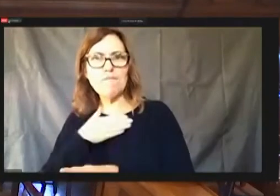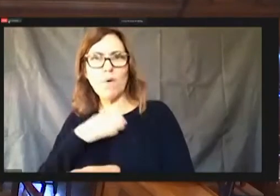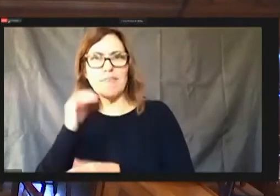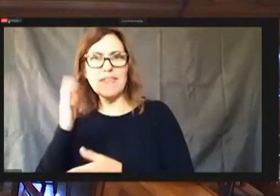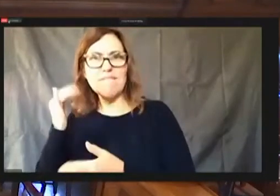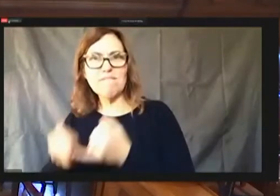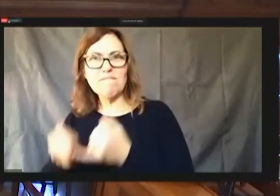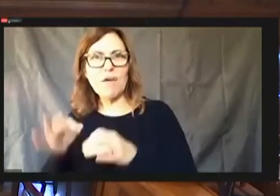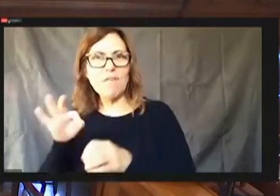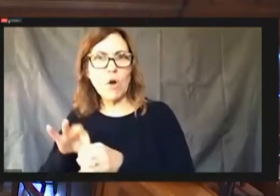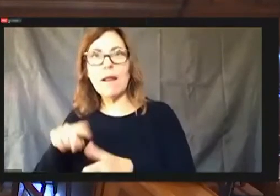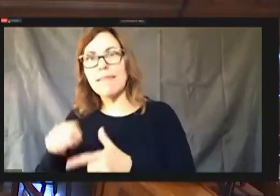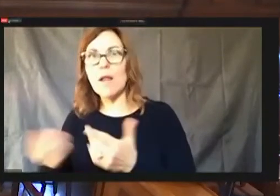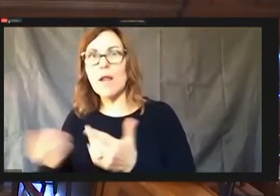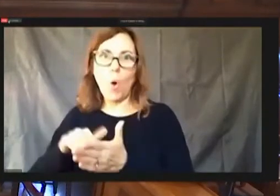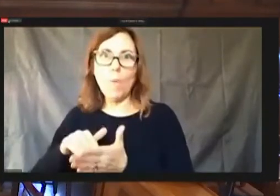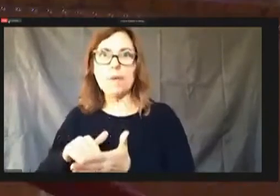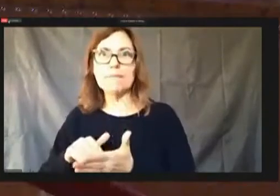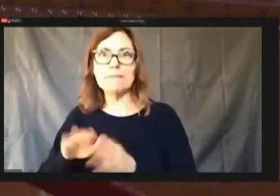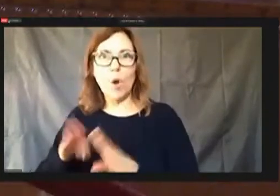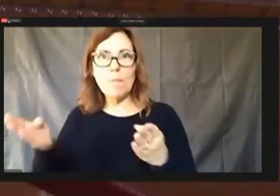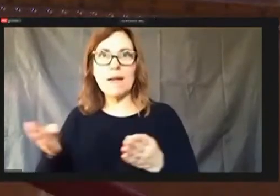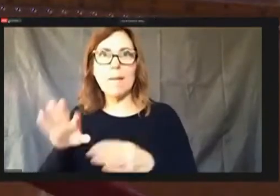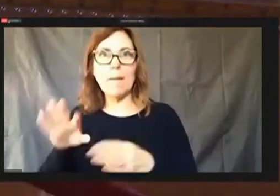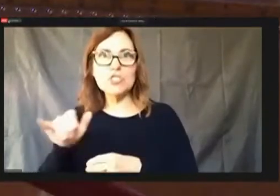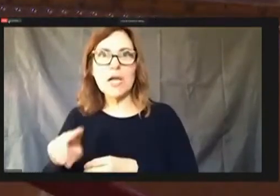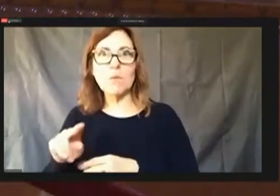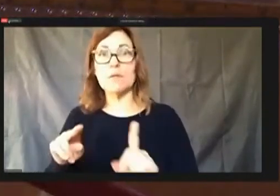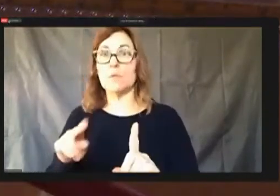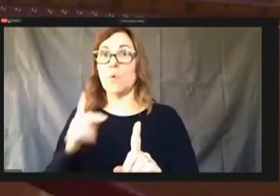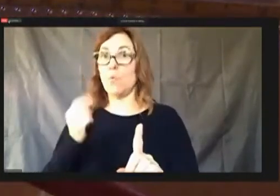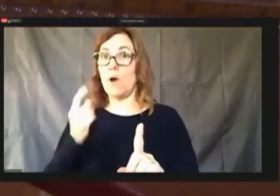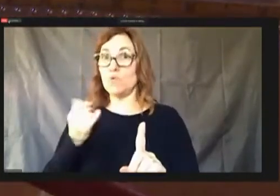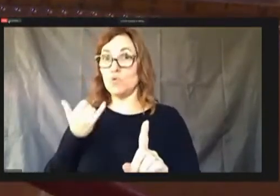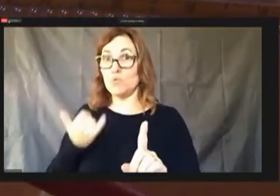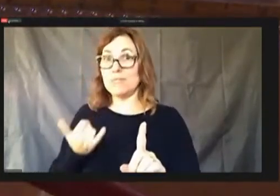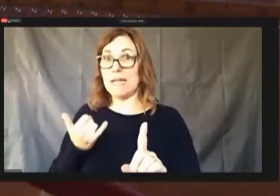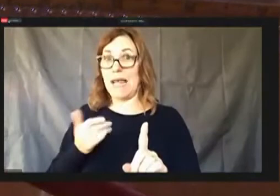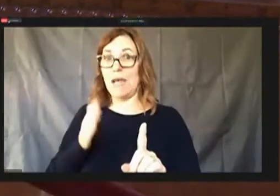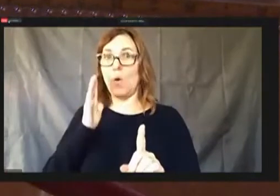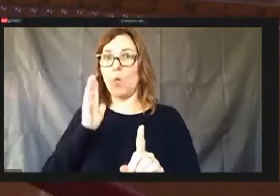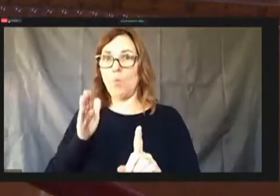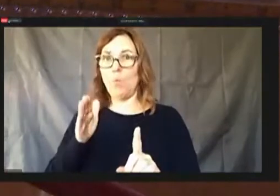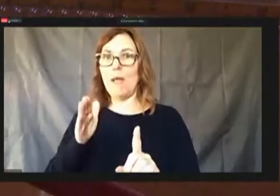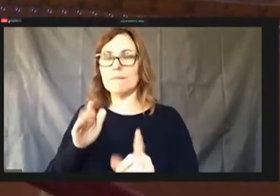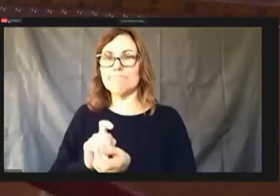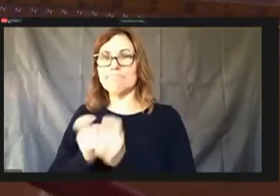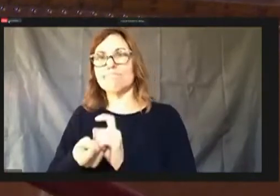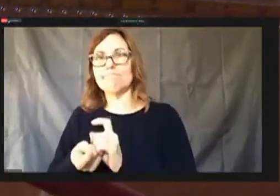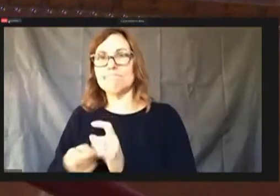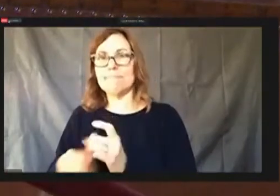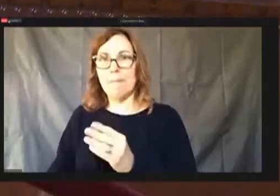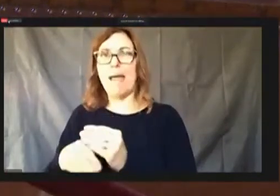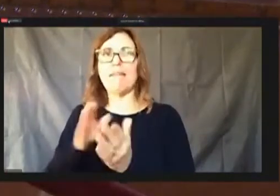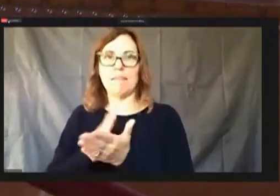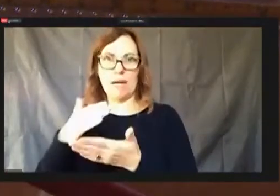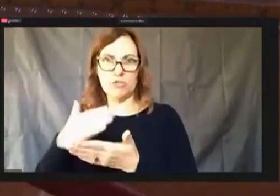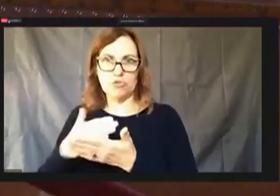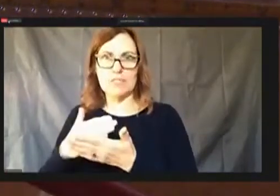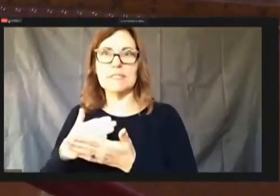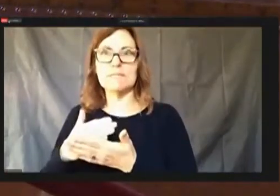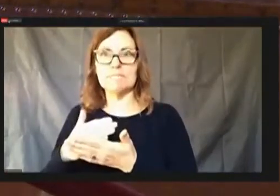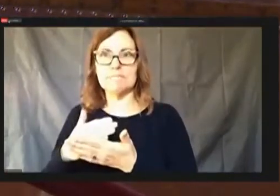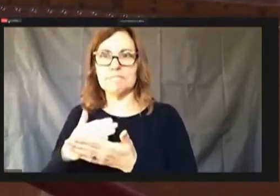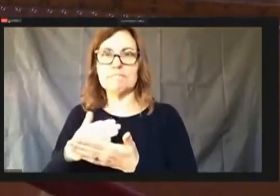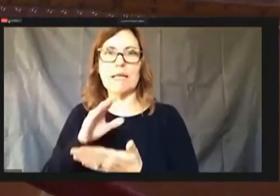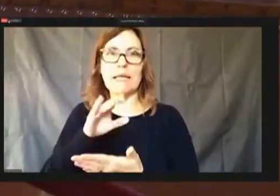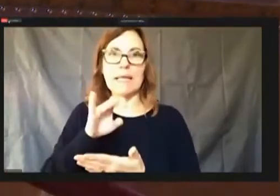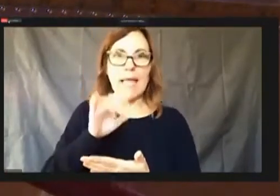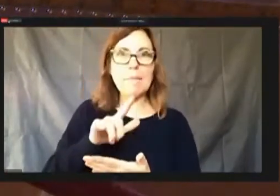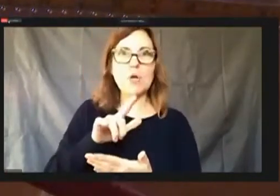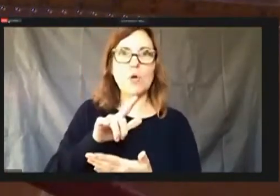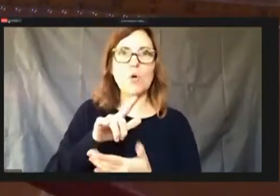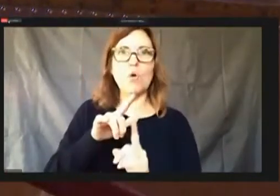What you do today will amend the budgets perspective, respectively, capital and an operating, you